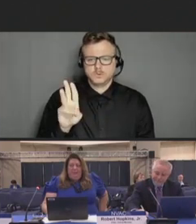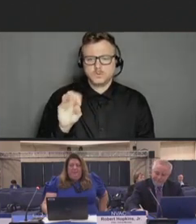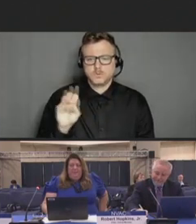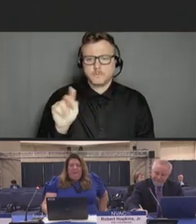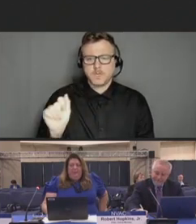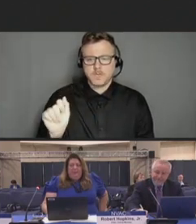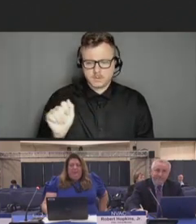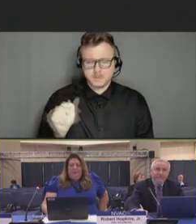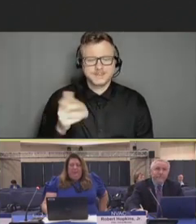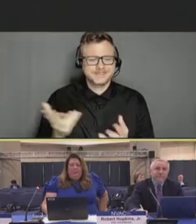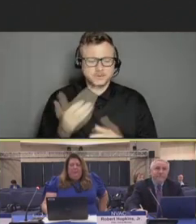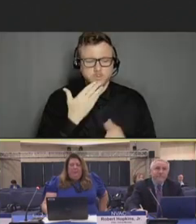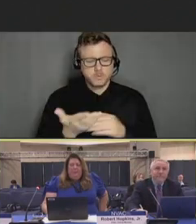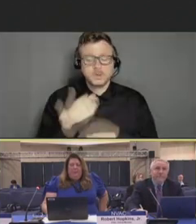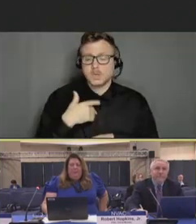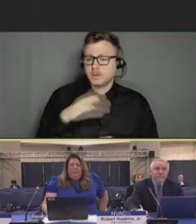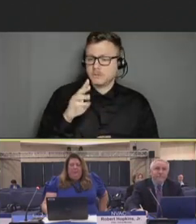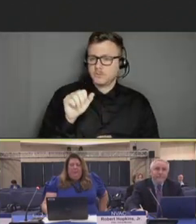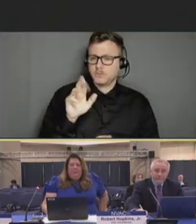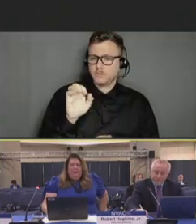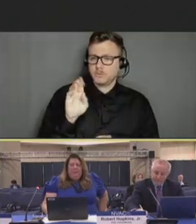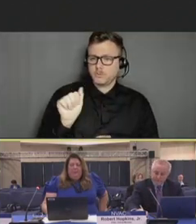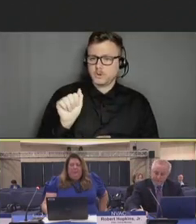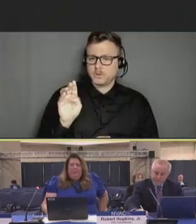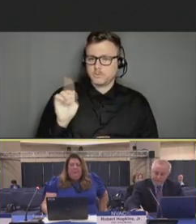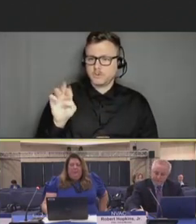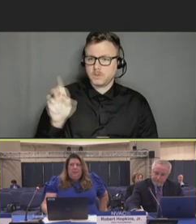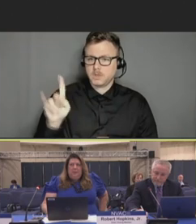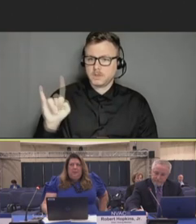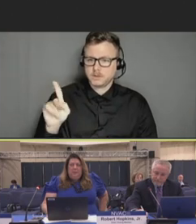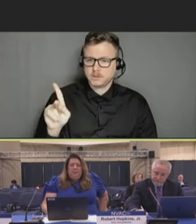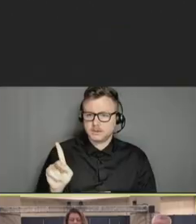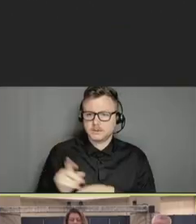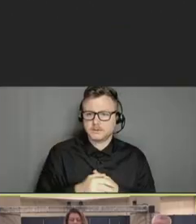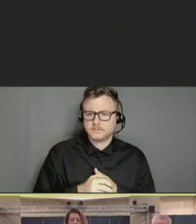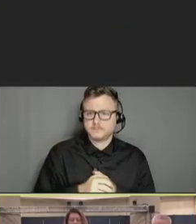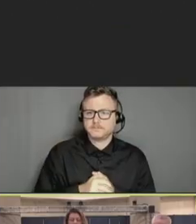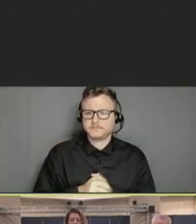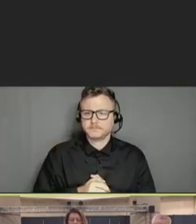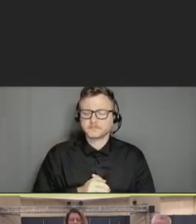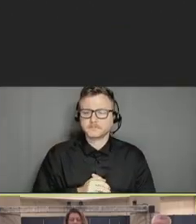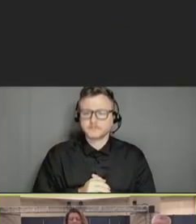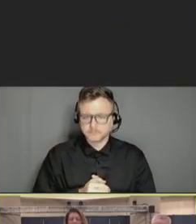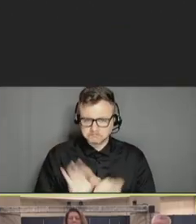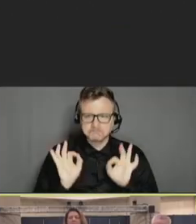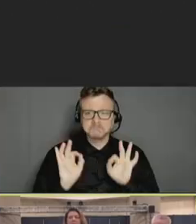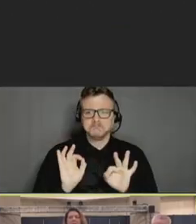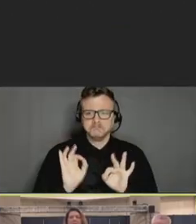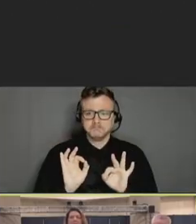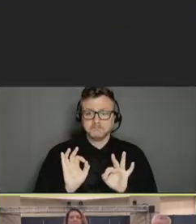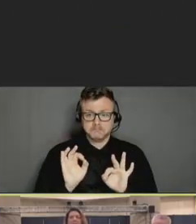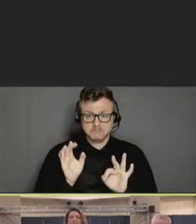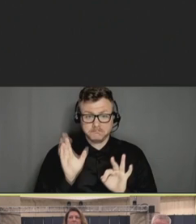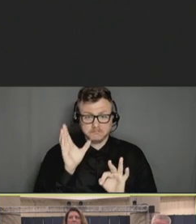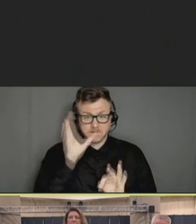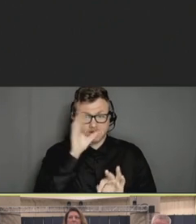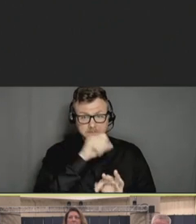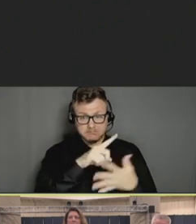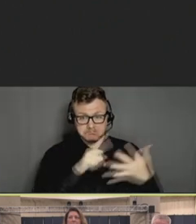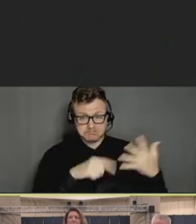Uzo Chukwuma: Good morning. Present. Ann Aikin: Good morning. Barbara Mulach? Okay. Did I miss anyone or did somebody come